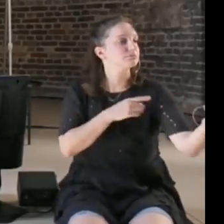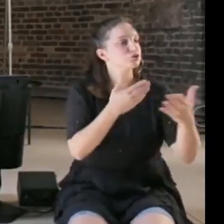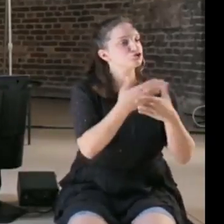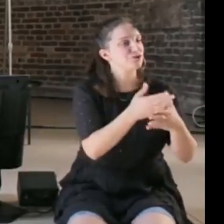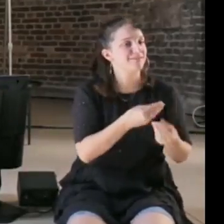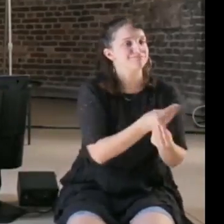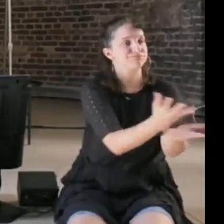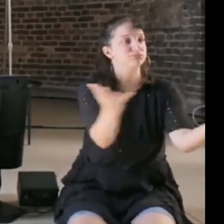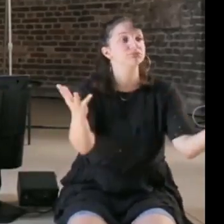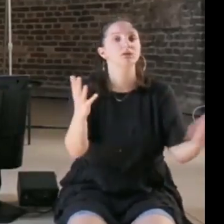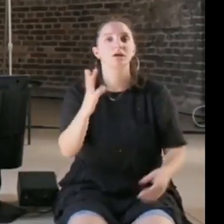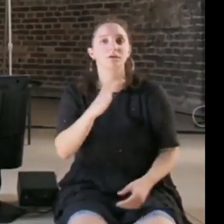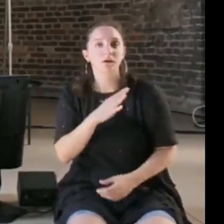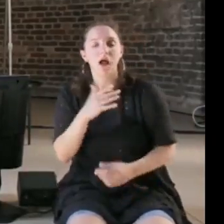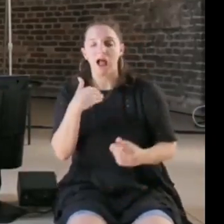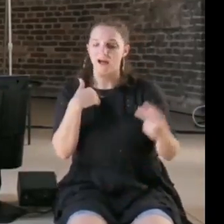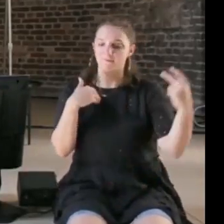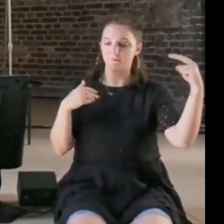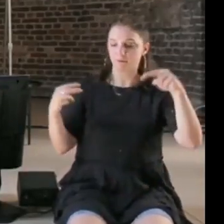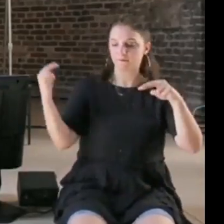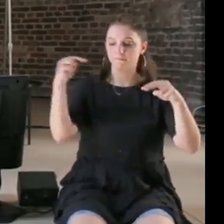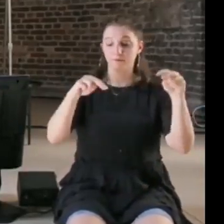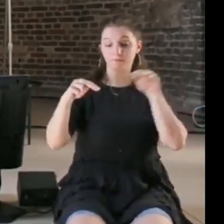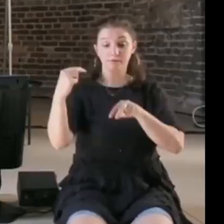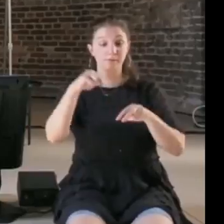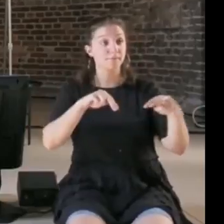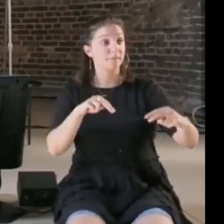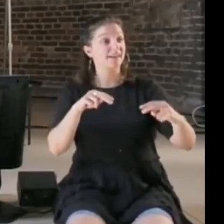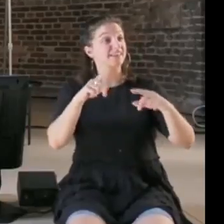different perspectives together, and then have people build things together, then that's